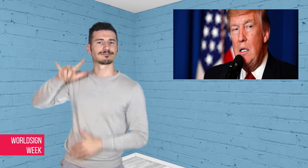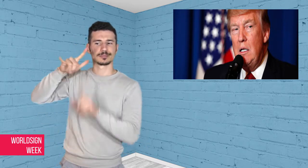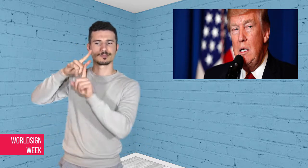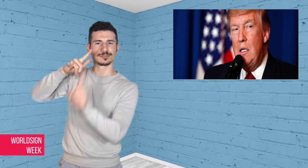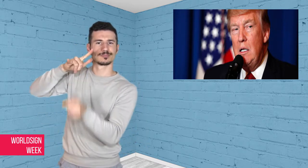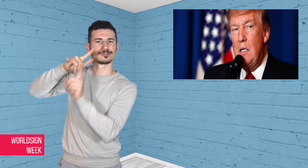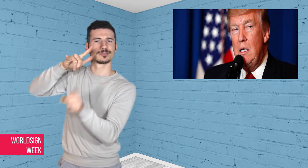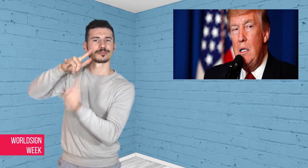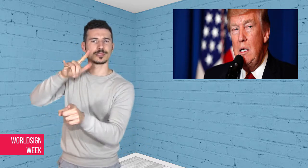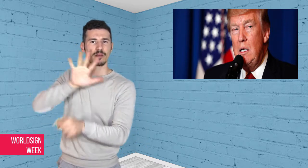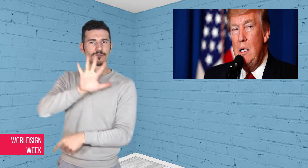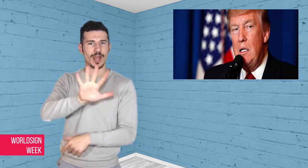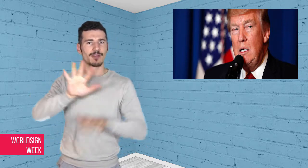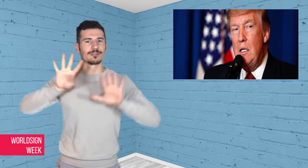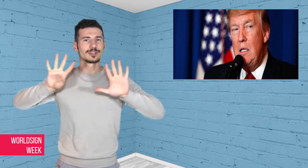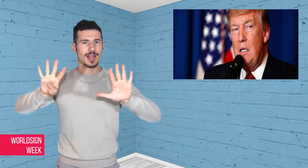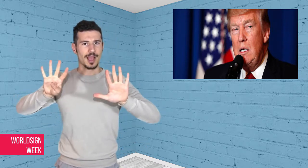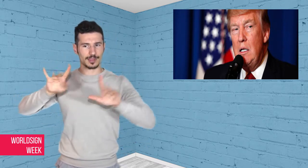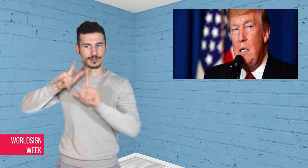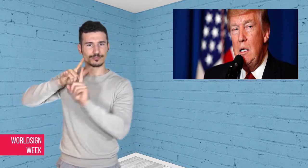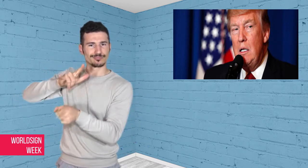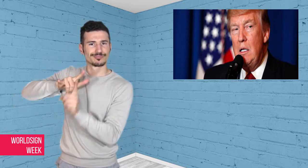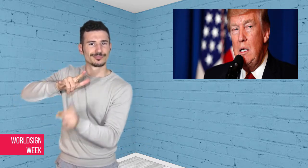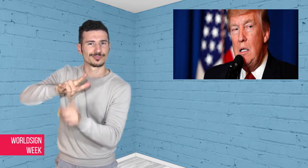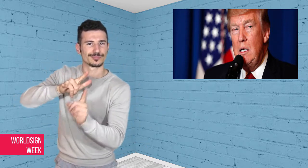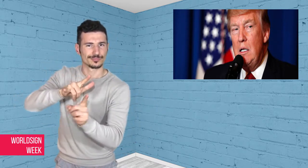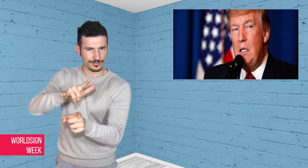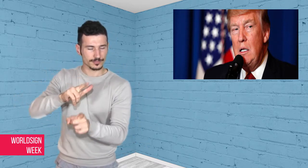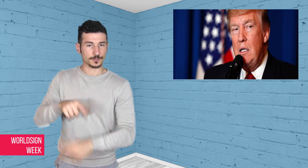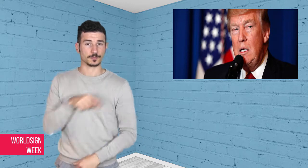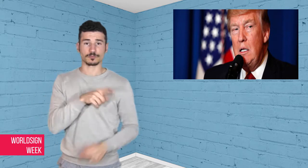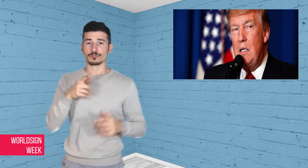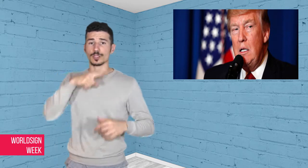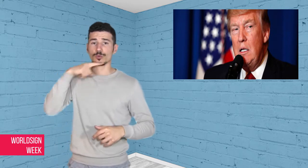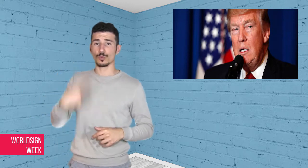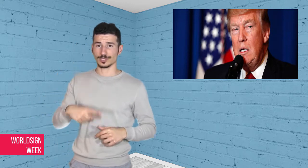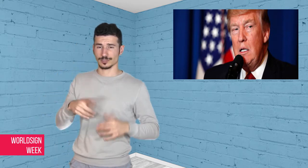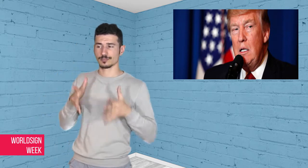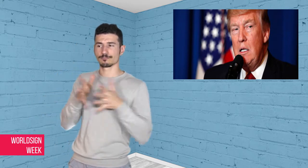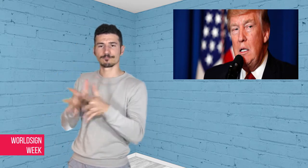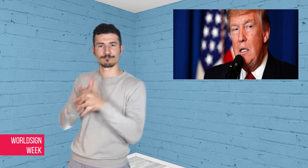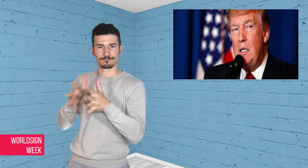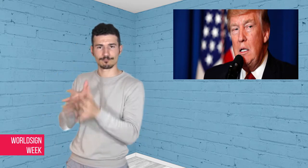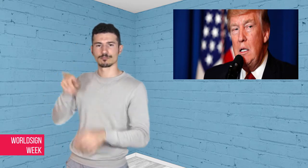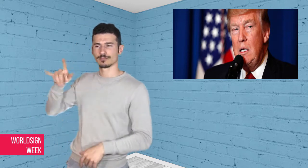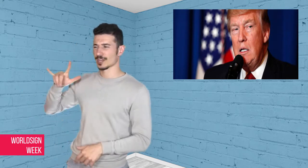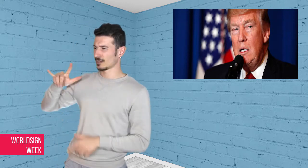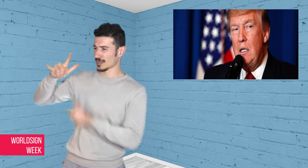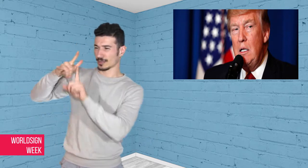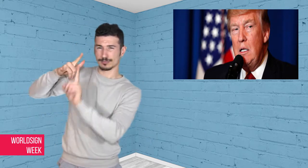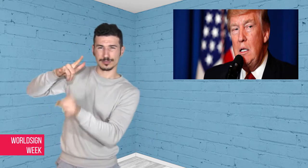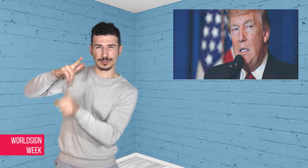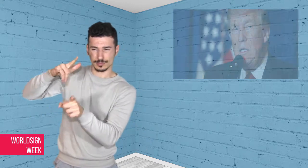Russia said that only 23 hit a Syrian air base. This action angered Russia and